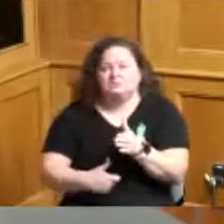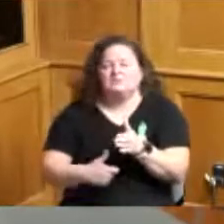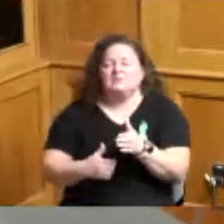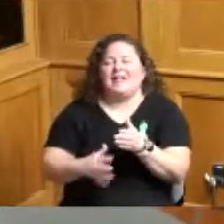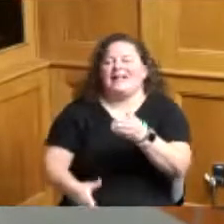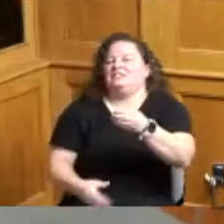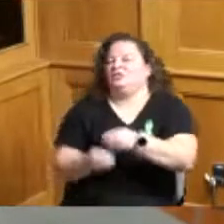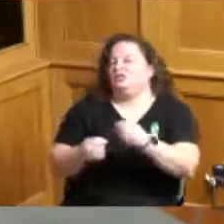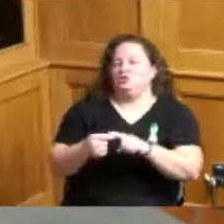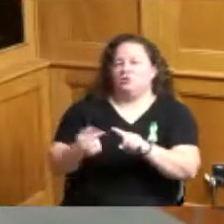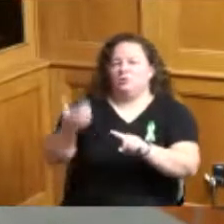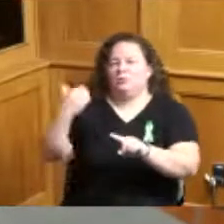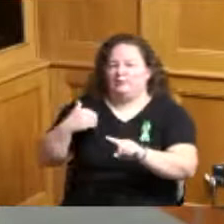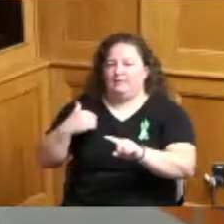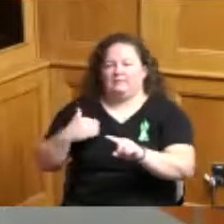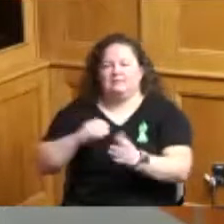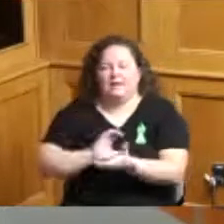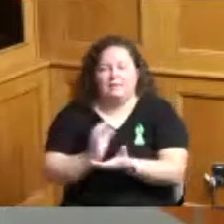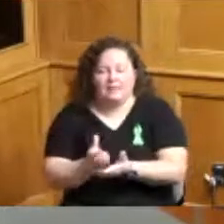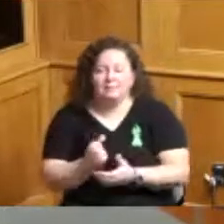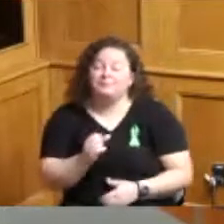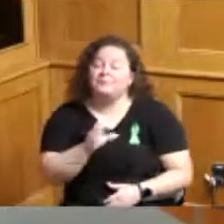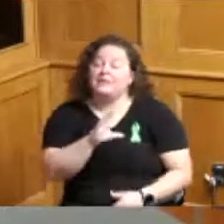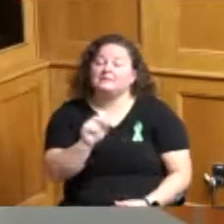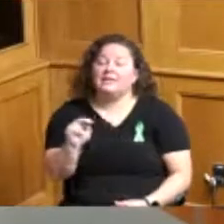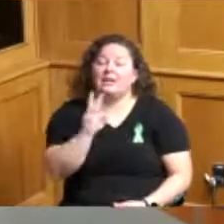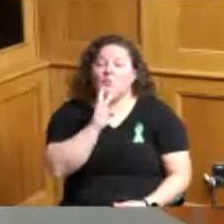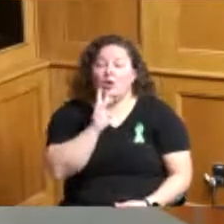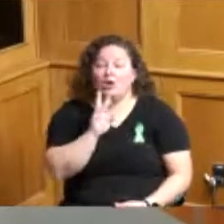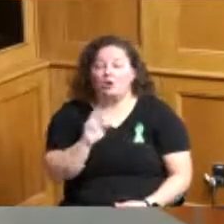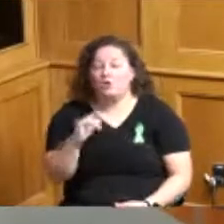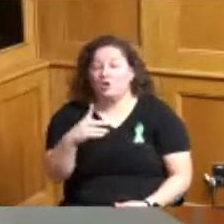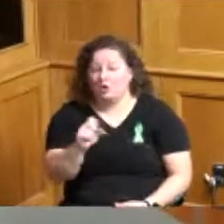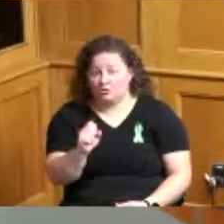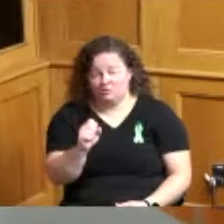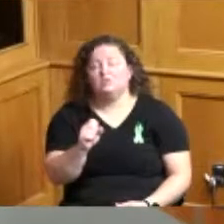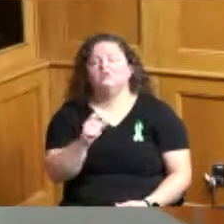I did also confirm with Cincinnati waterworks who does the water and sewer billing for this property